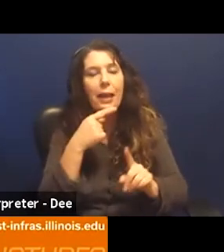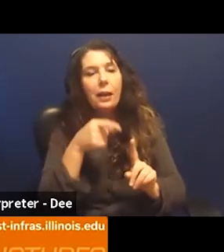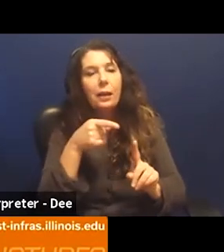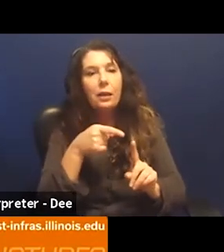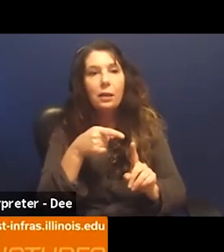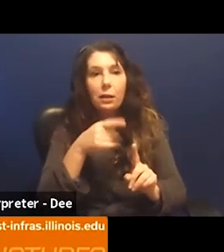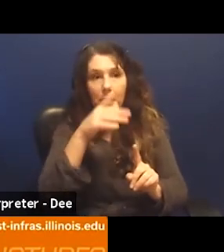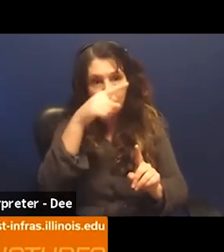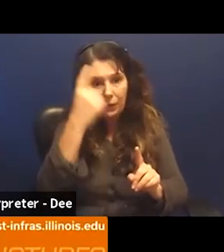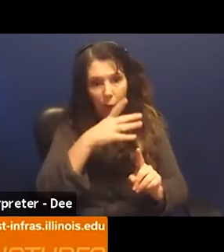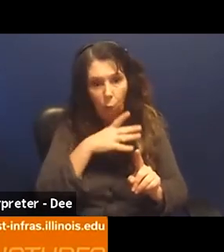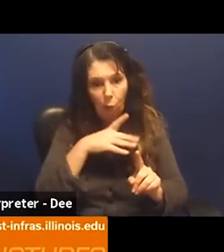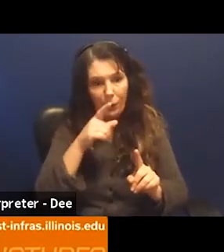need to be saved.